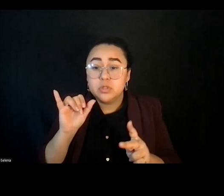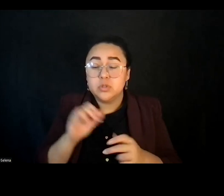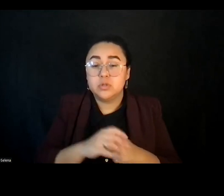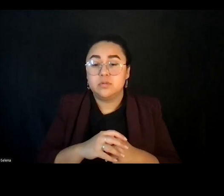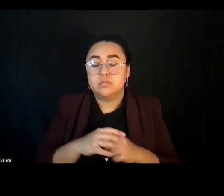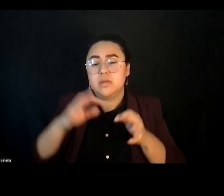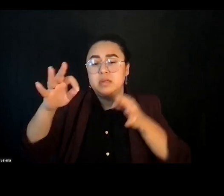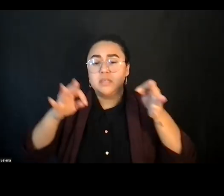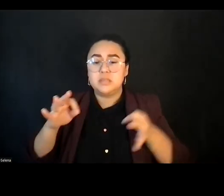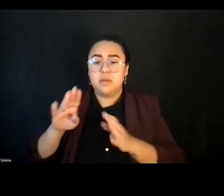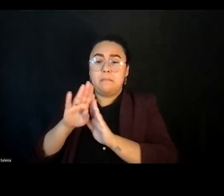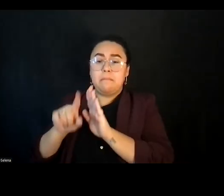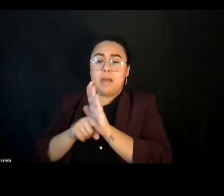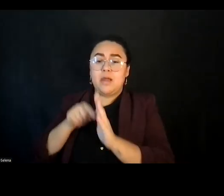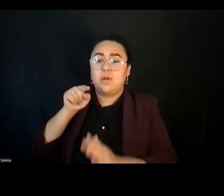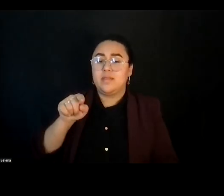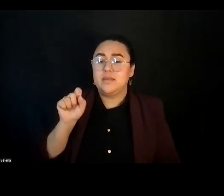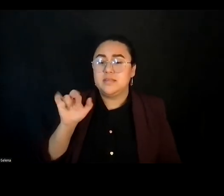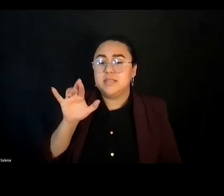background of the series.